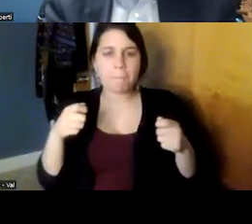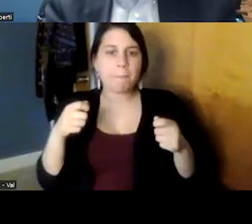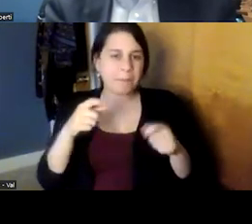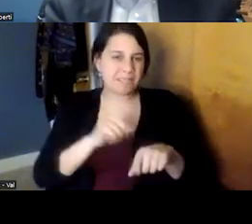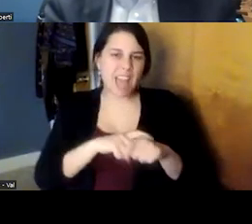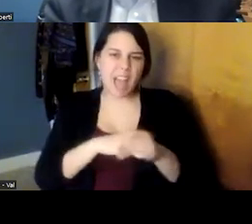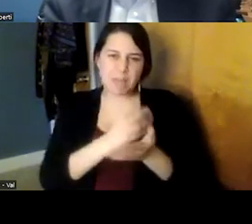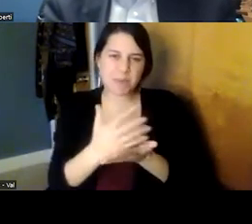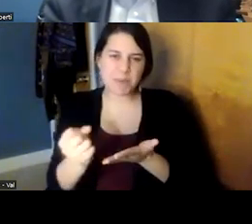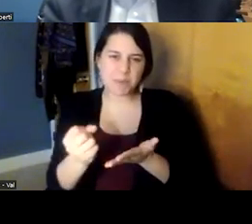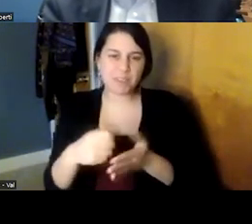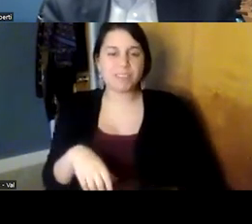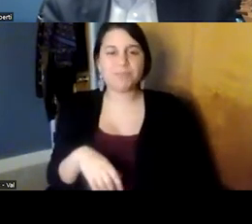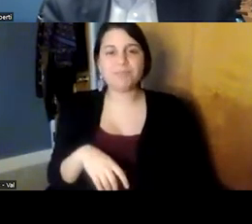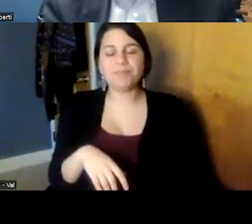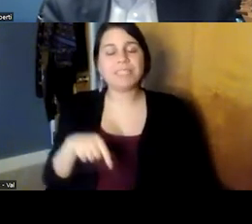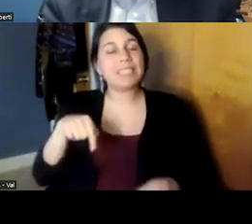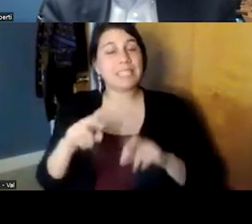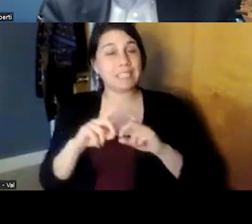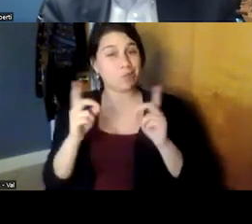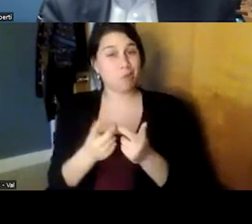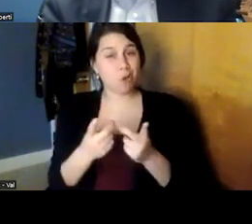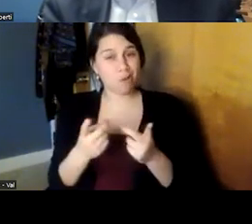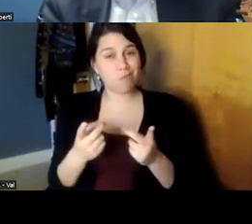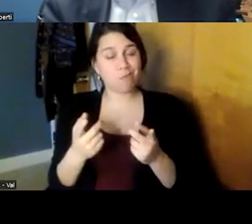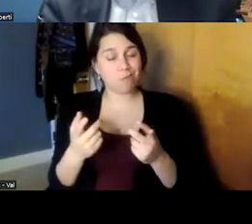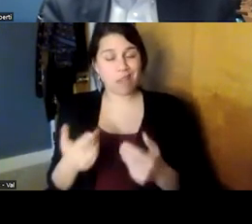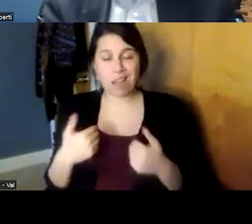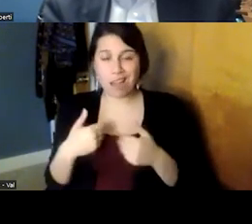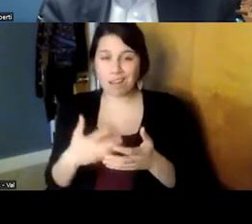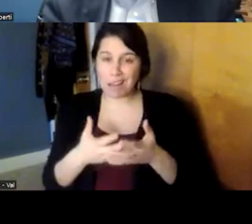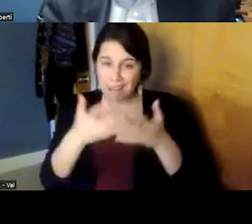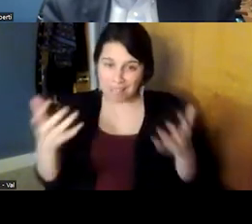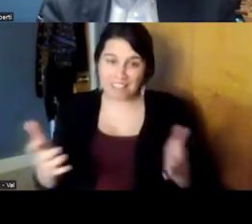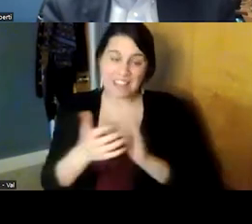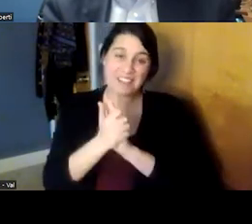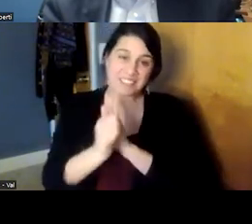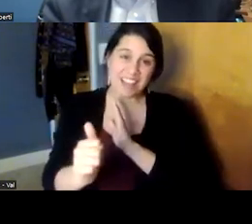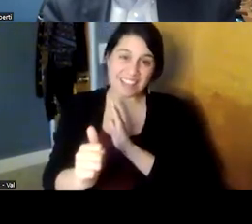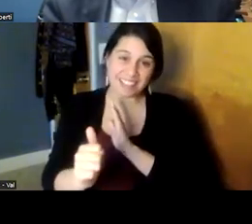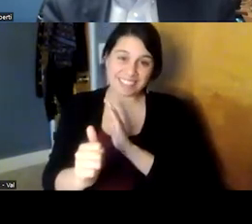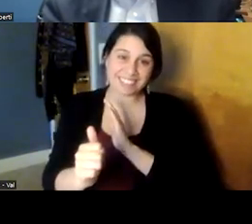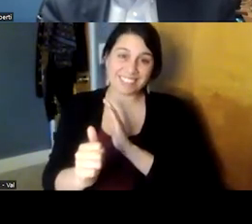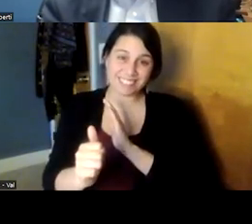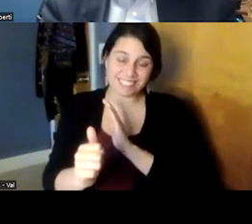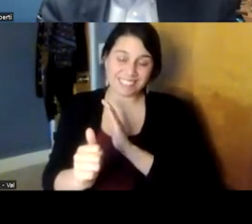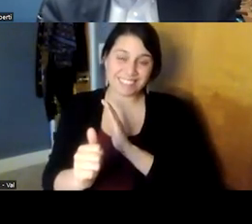that the department had a tremendous amount of talent in place and made a transition to